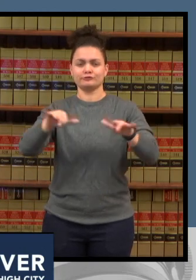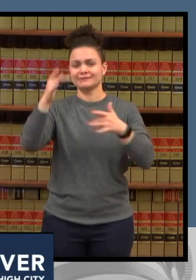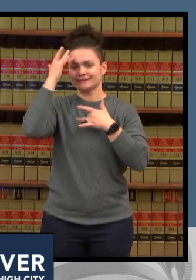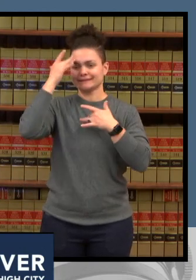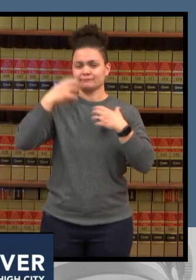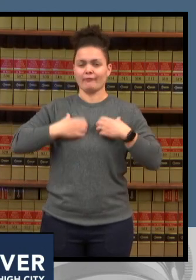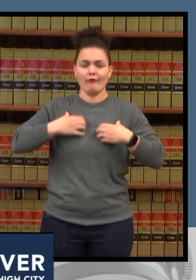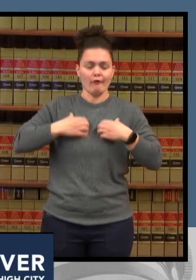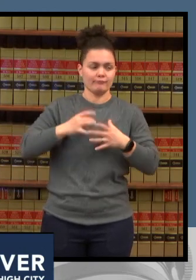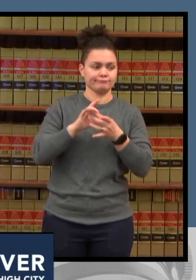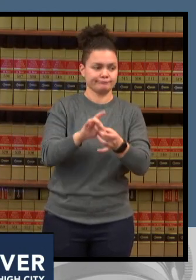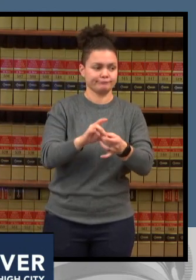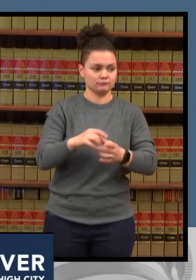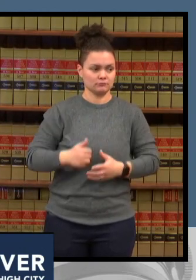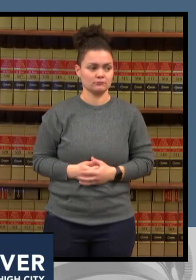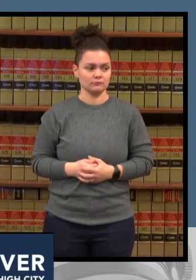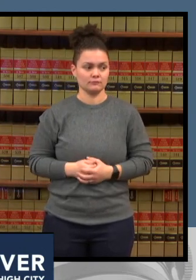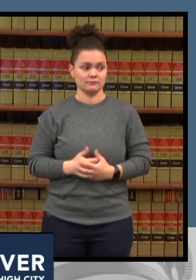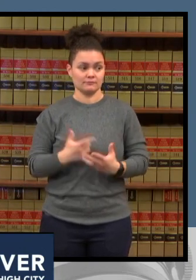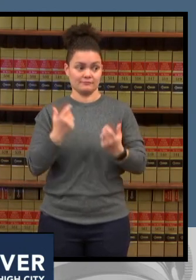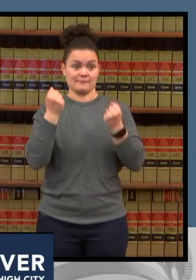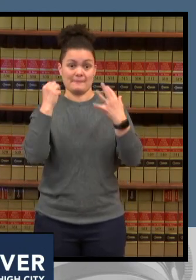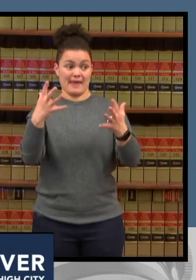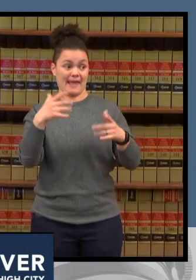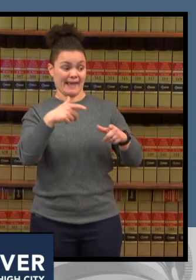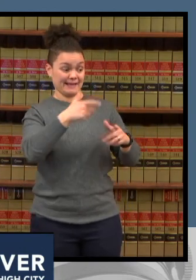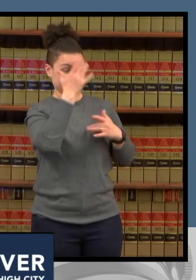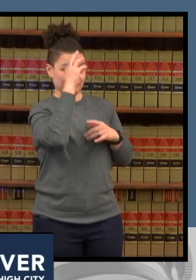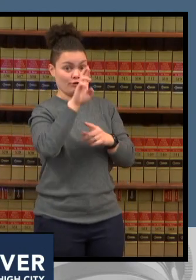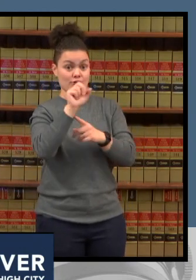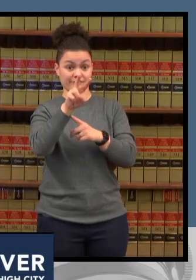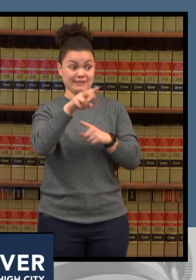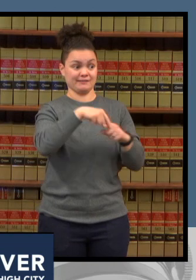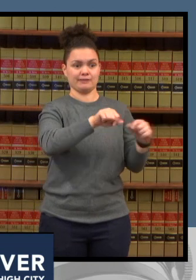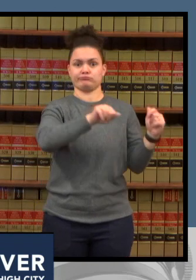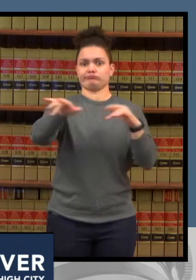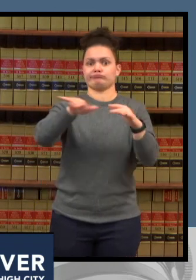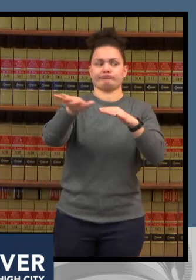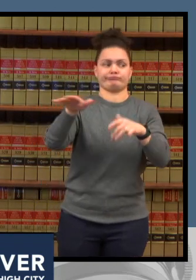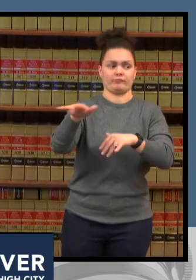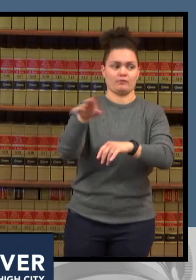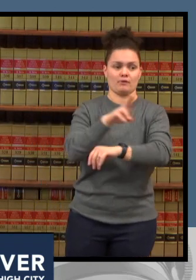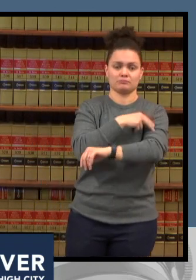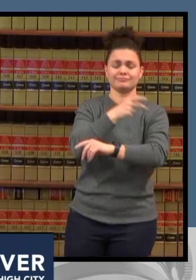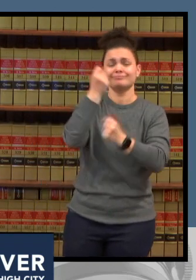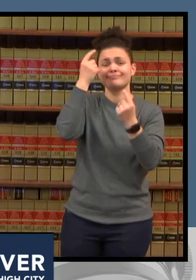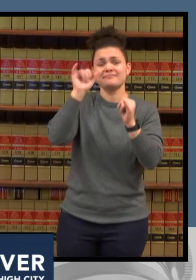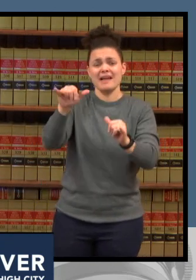and typically that season of rsv if you will occurs in the winter months december through